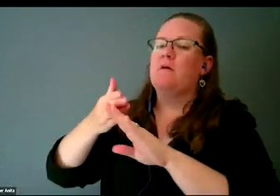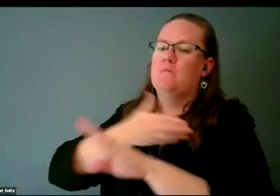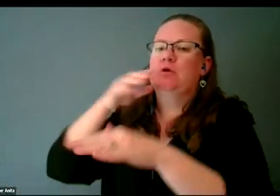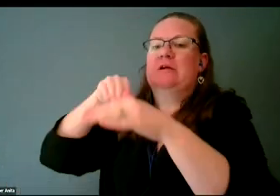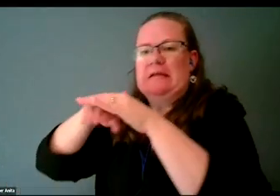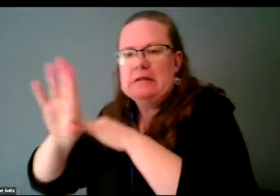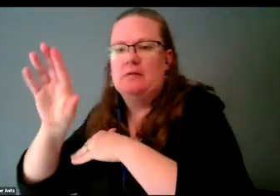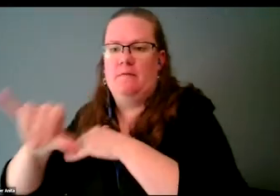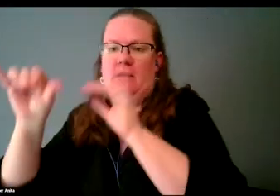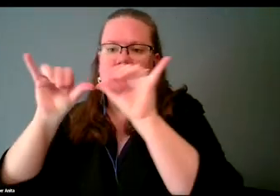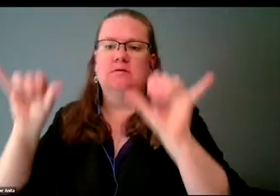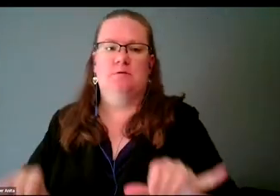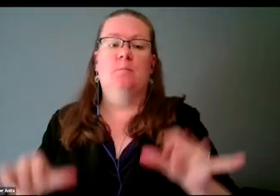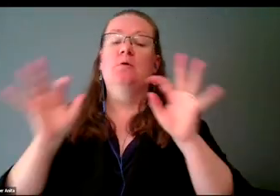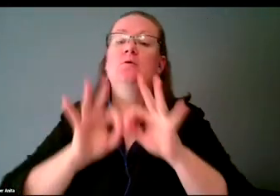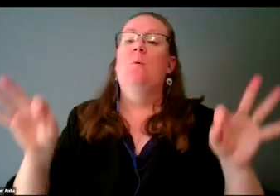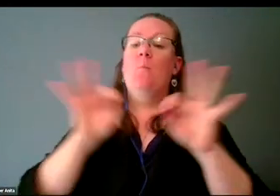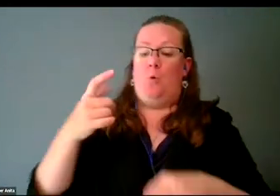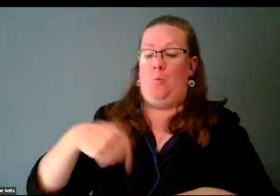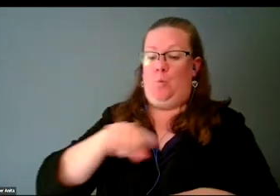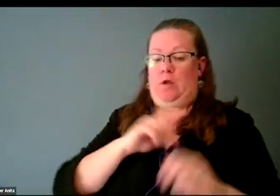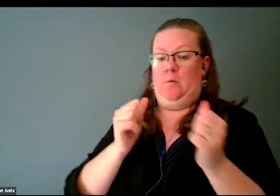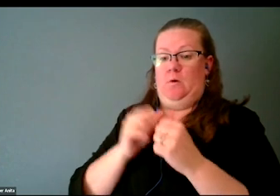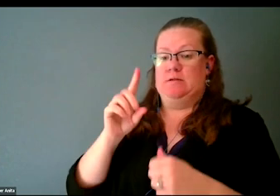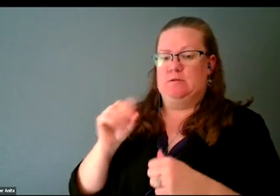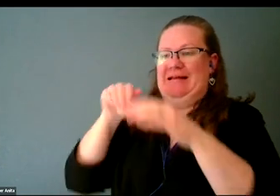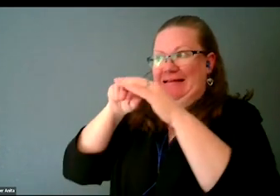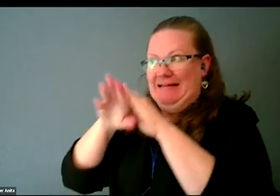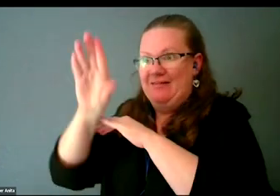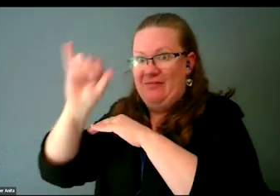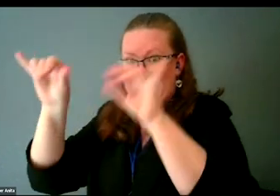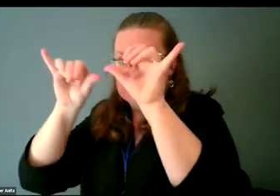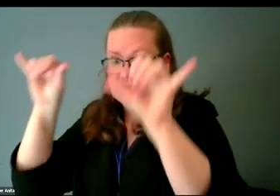It's about getting us into that system so that we can start to change it.